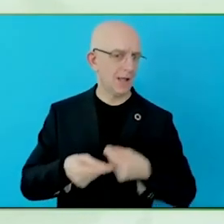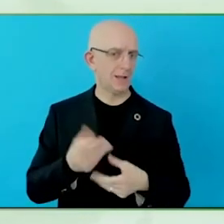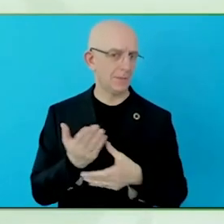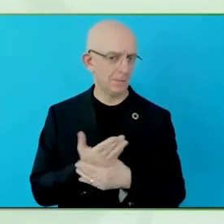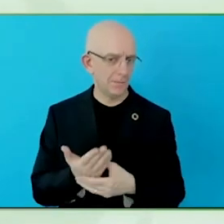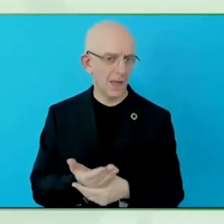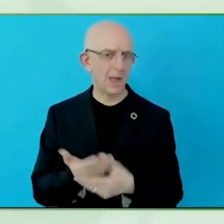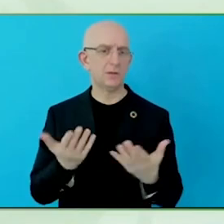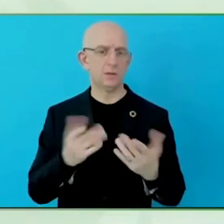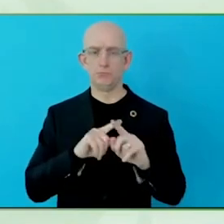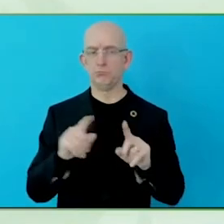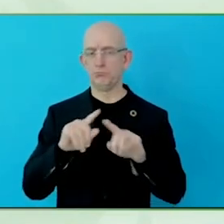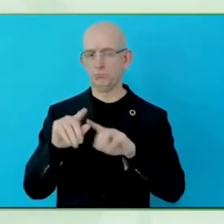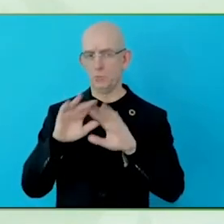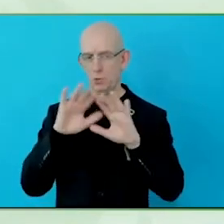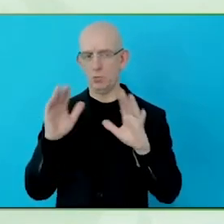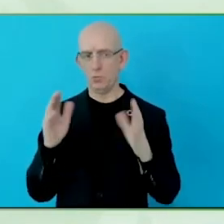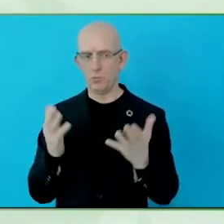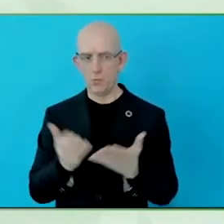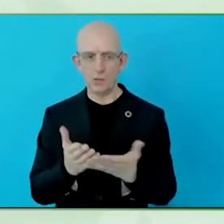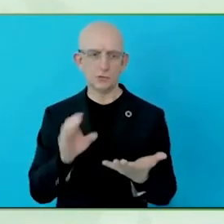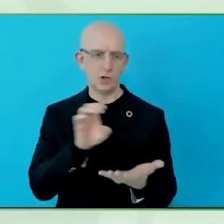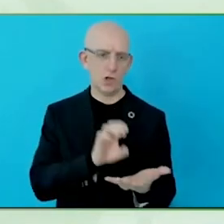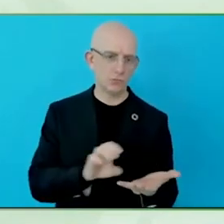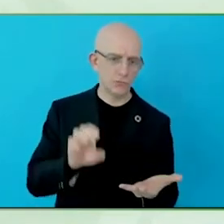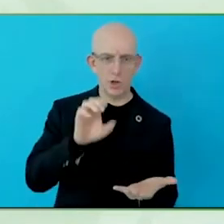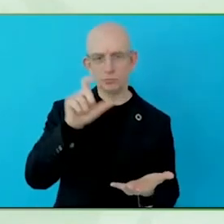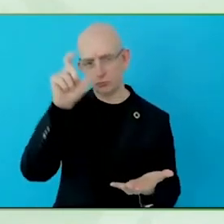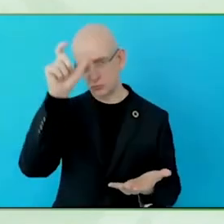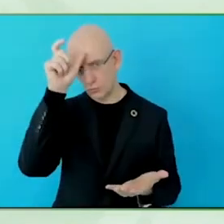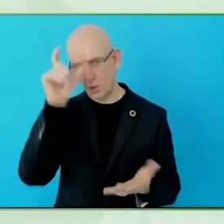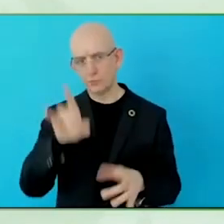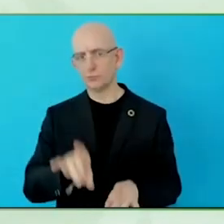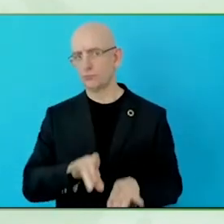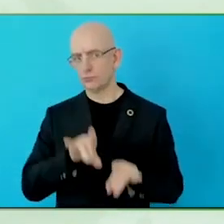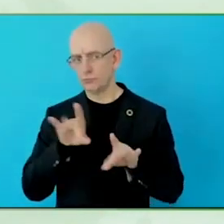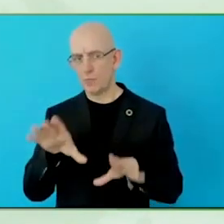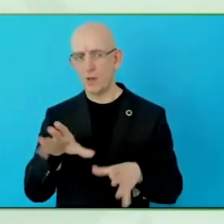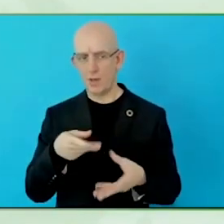I have just been to a session and chaired a session on easy language